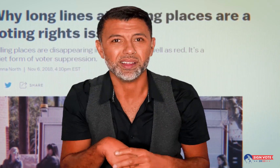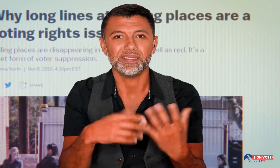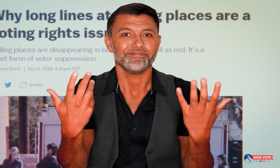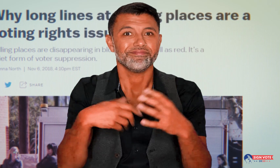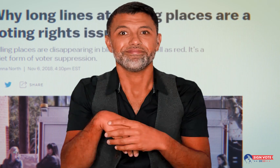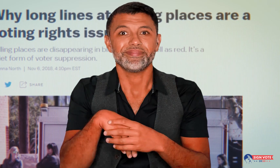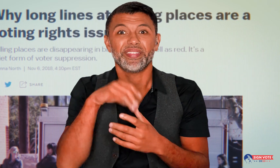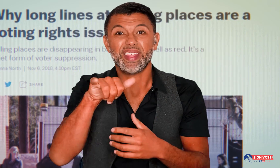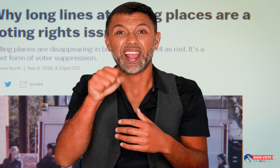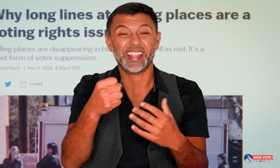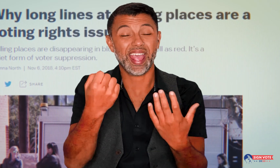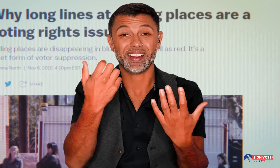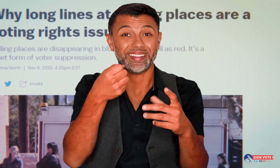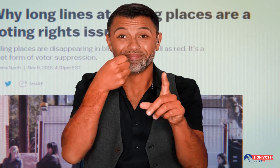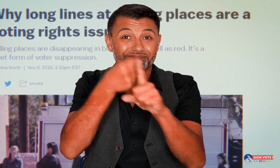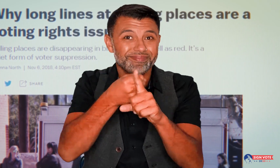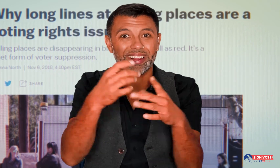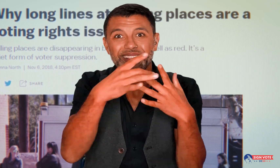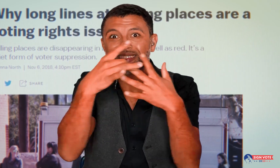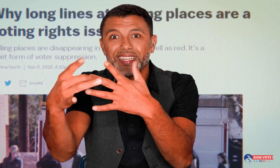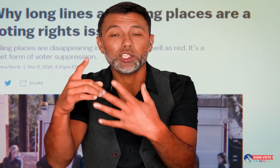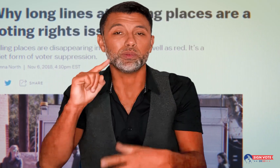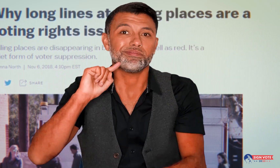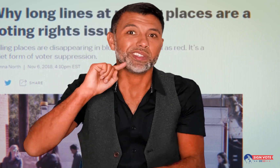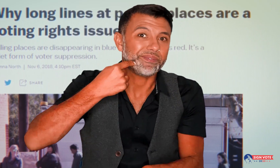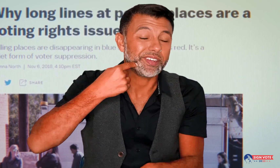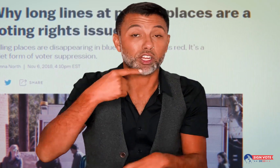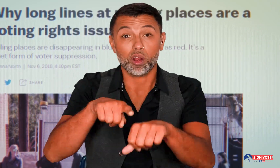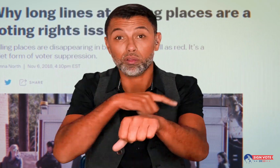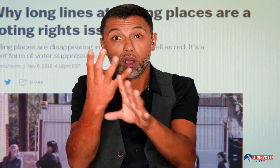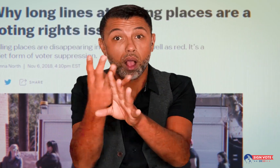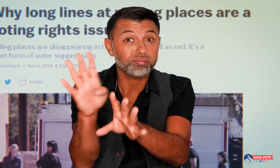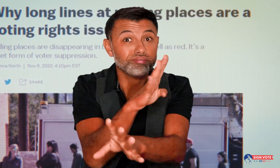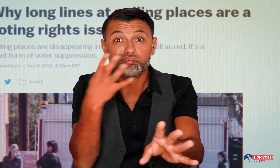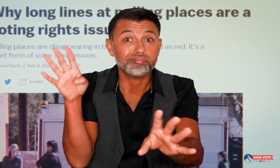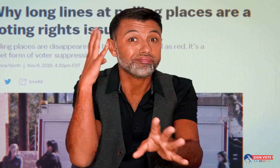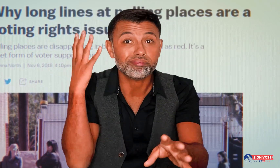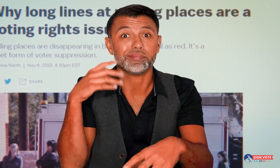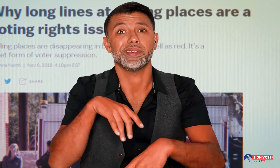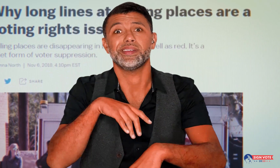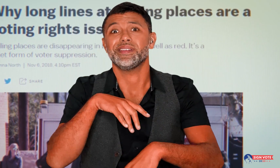which leads to severely long lines